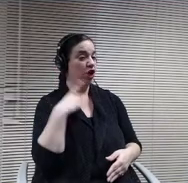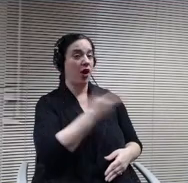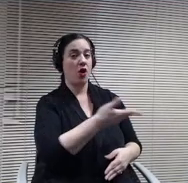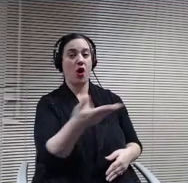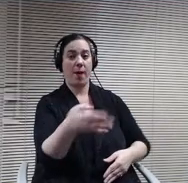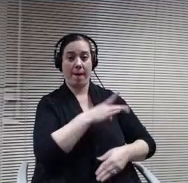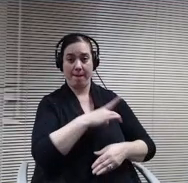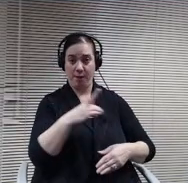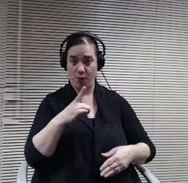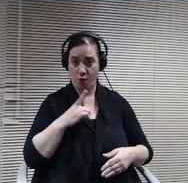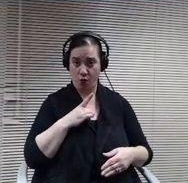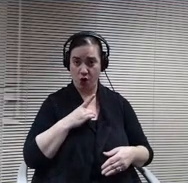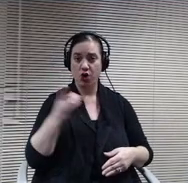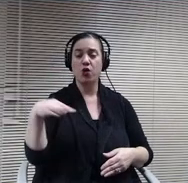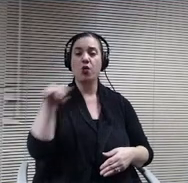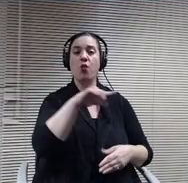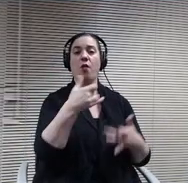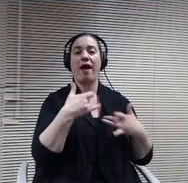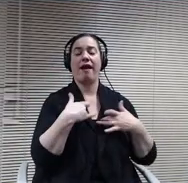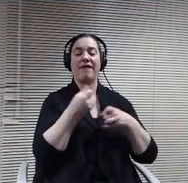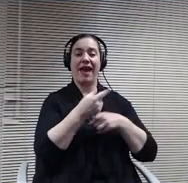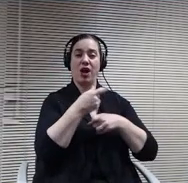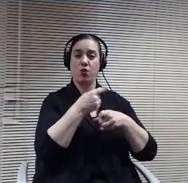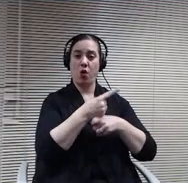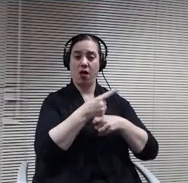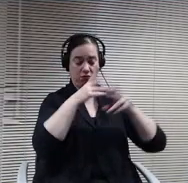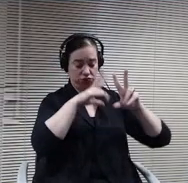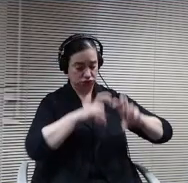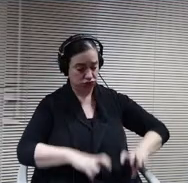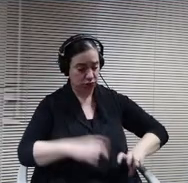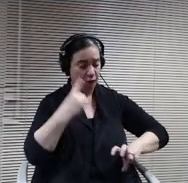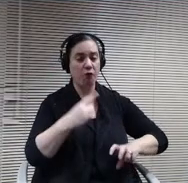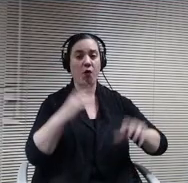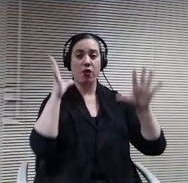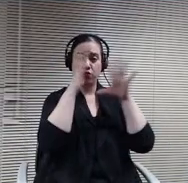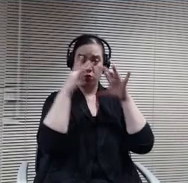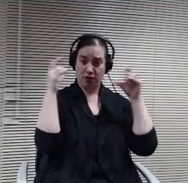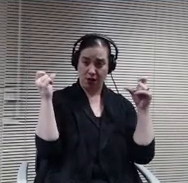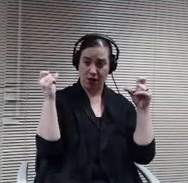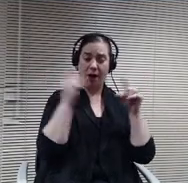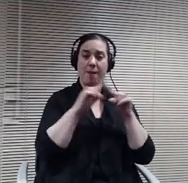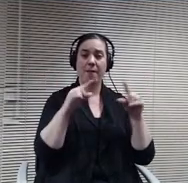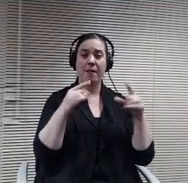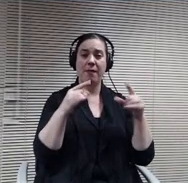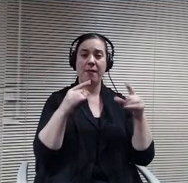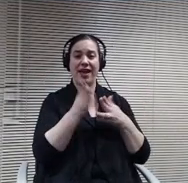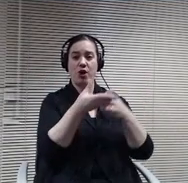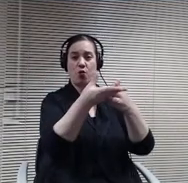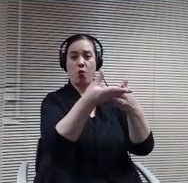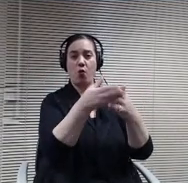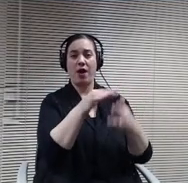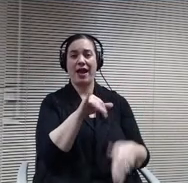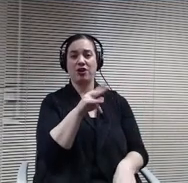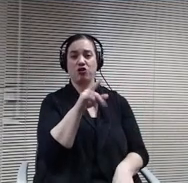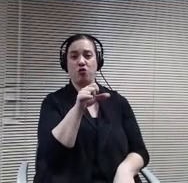evaluation of the Super tenant, but an interim report on progress that's being made throughout the year. So I'm